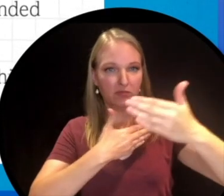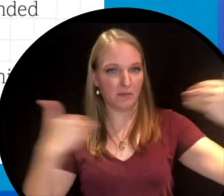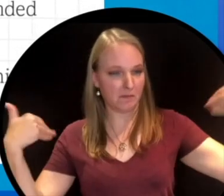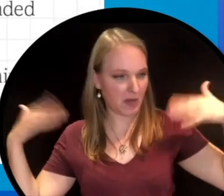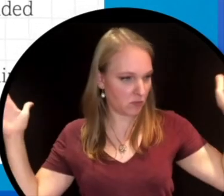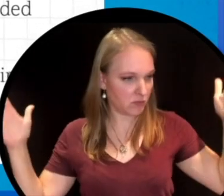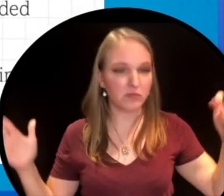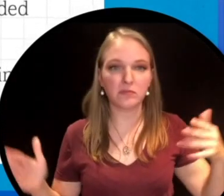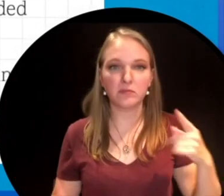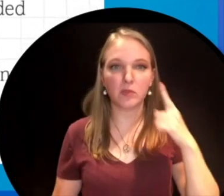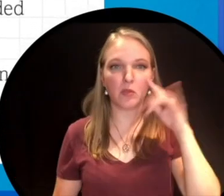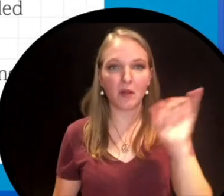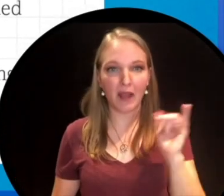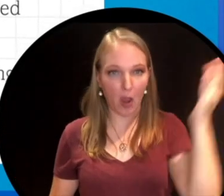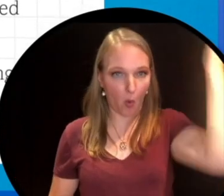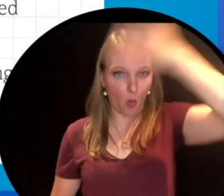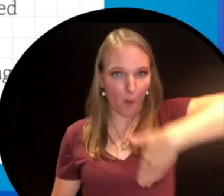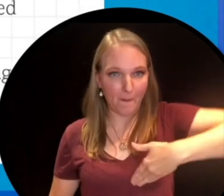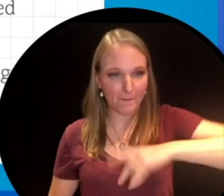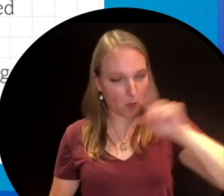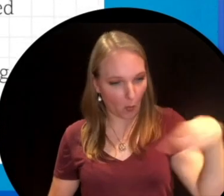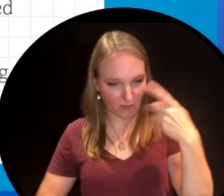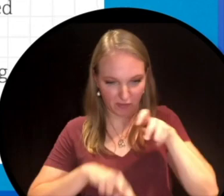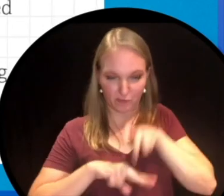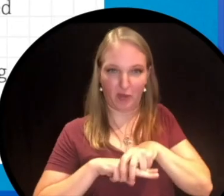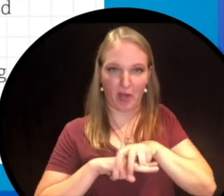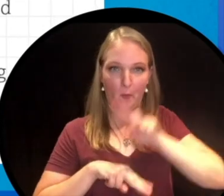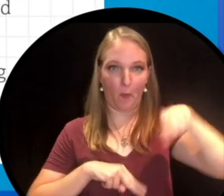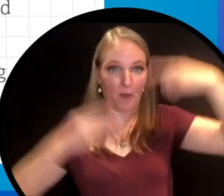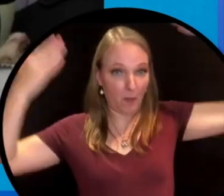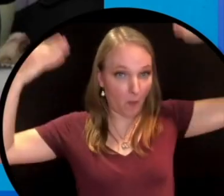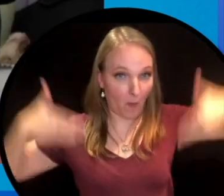bounce all the way around me and it would just probably look like there was just a chair here